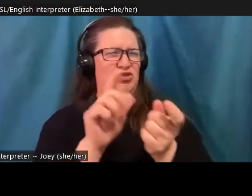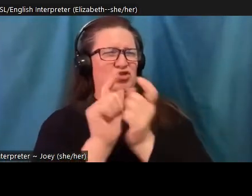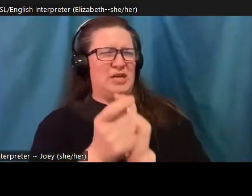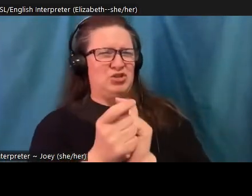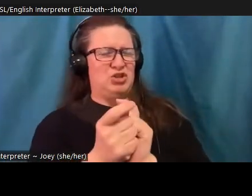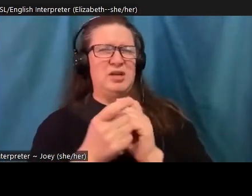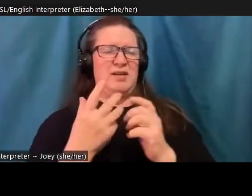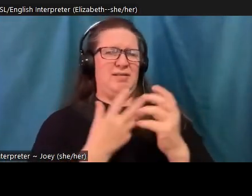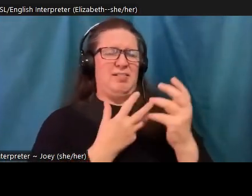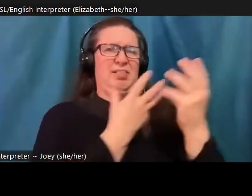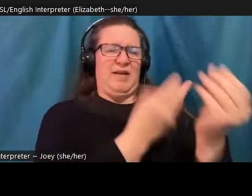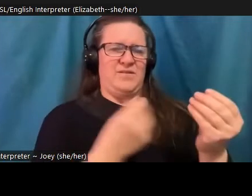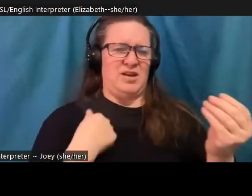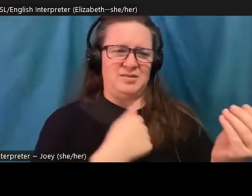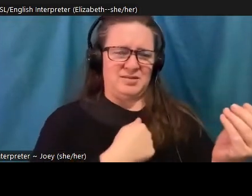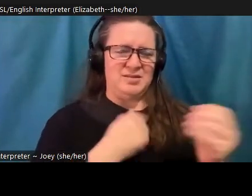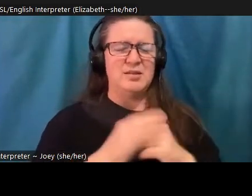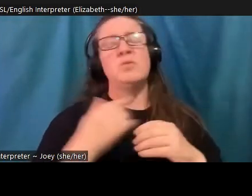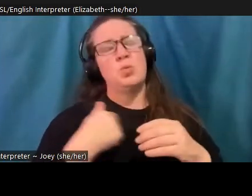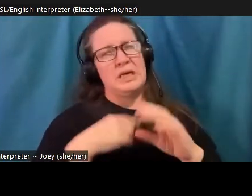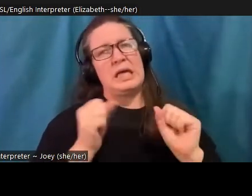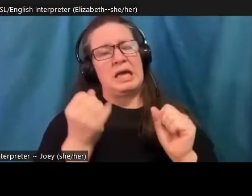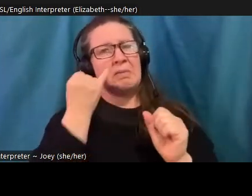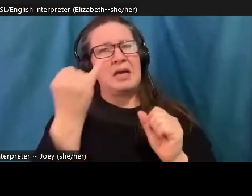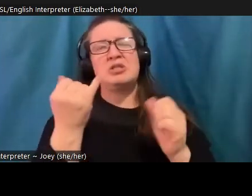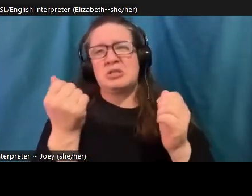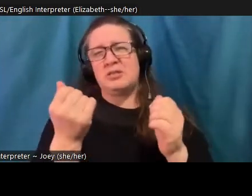with hundreds of examples here, right, the fewer bees, fewer